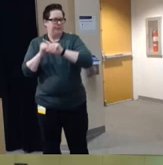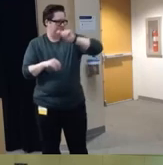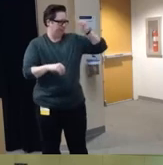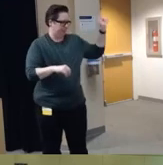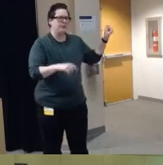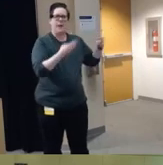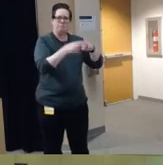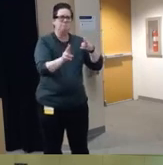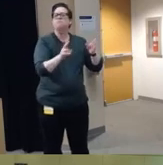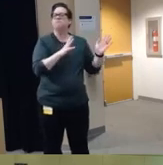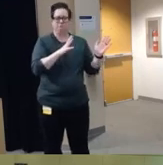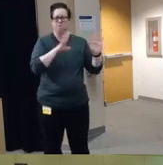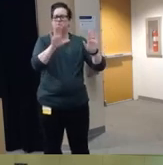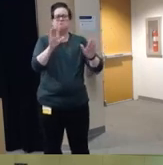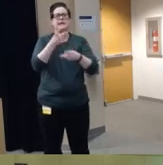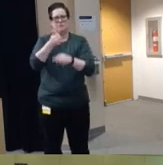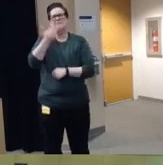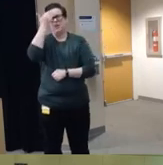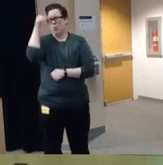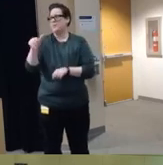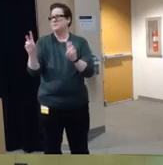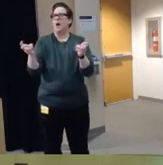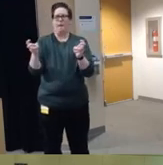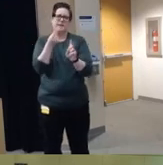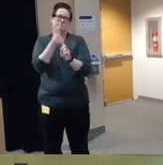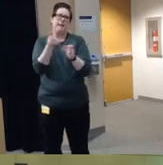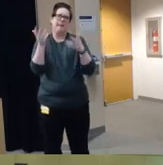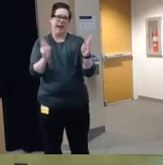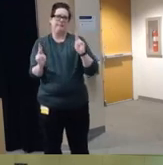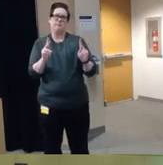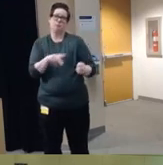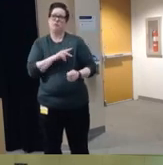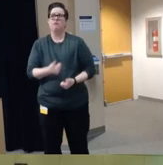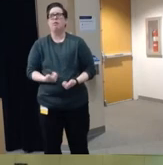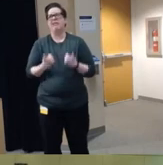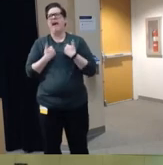so I know that this is a topic that um affects many of us personally um and so please do take